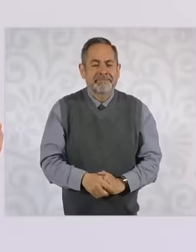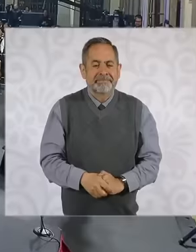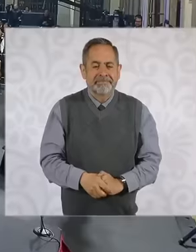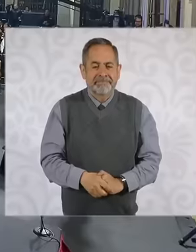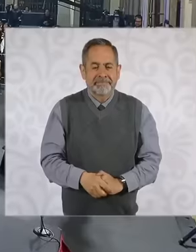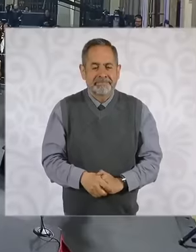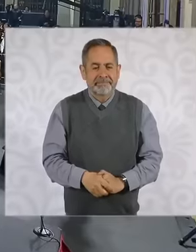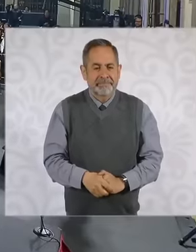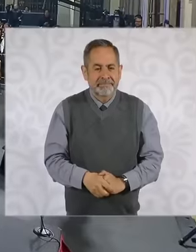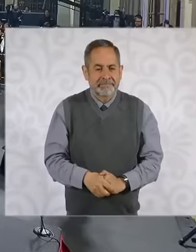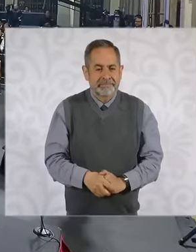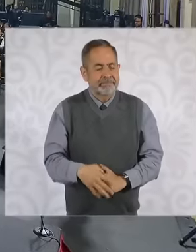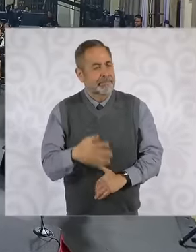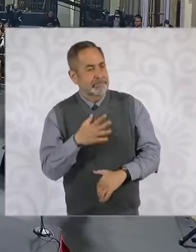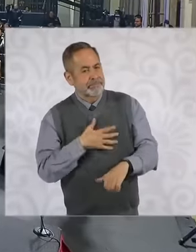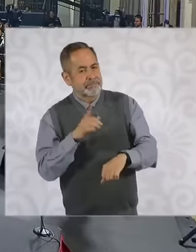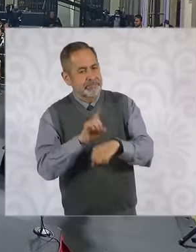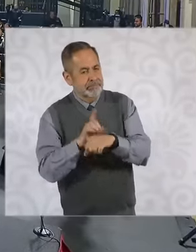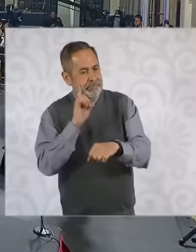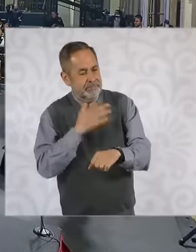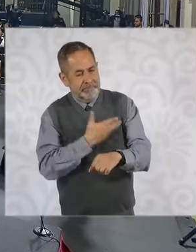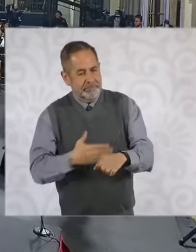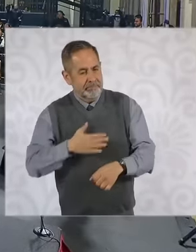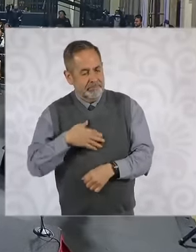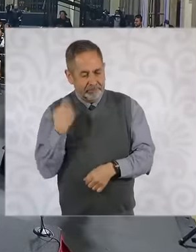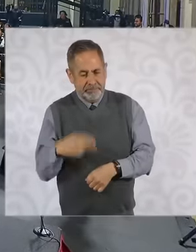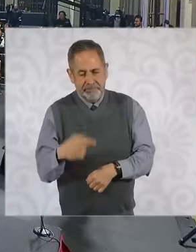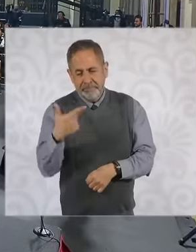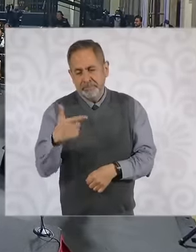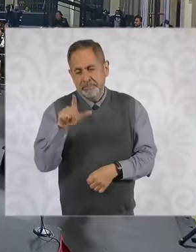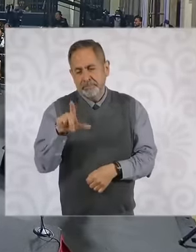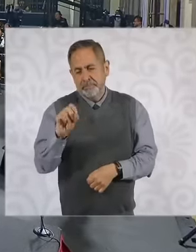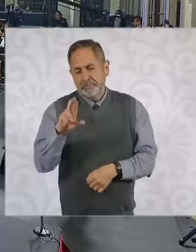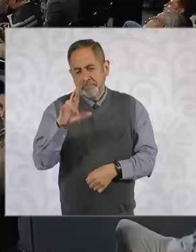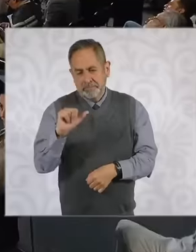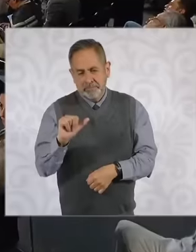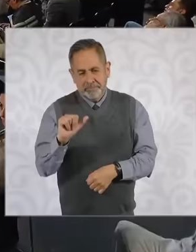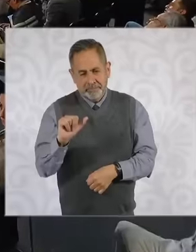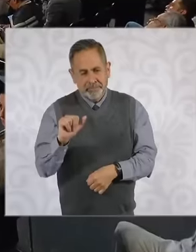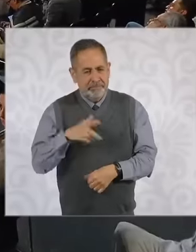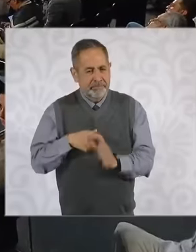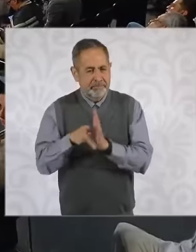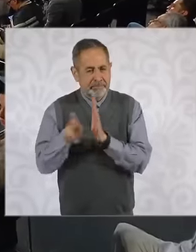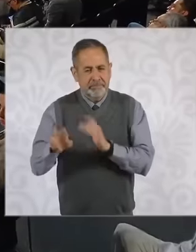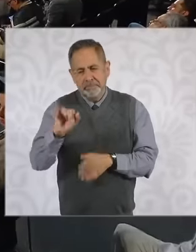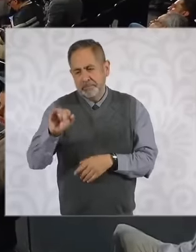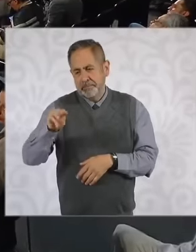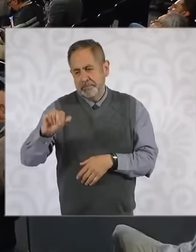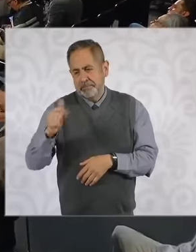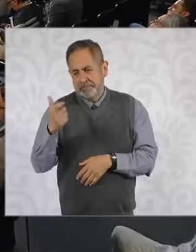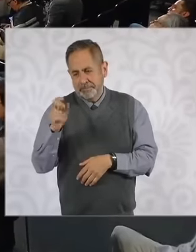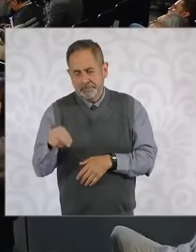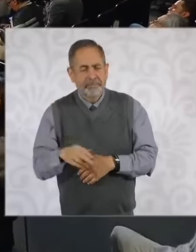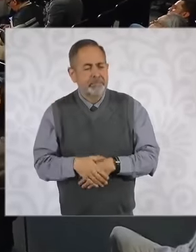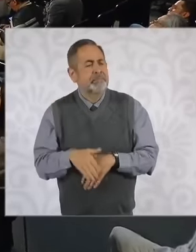Good morning, President Gloria Carpio of the newspaper. daily image regarding housing, what is going